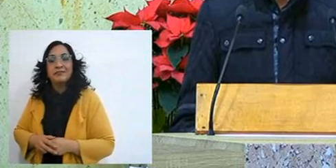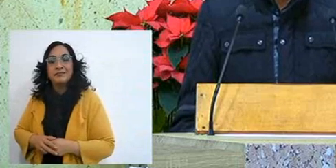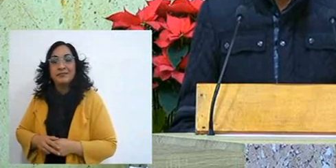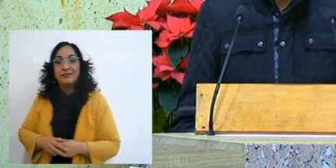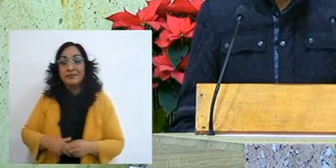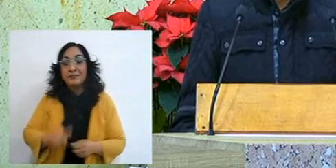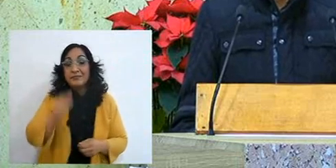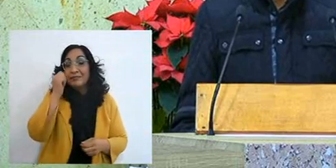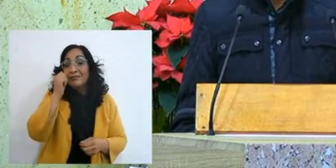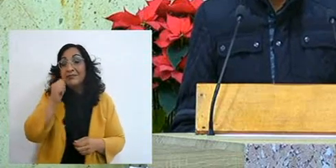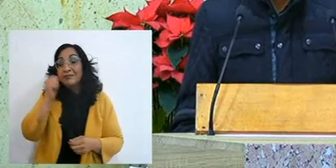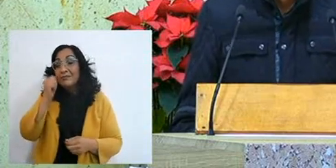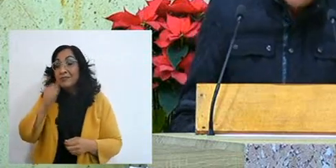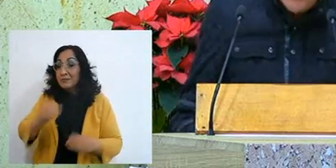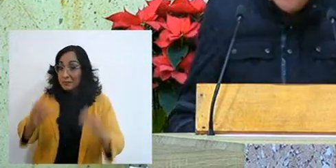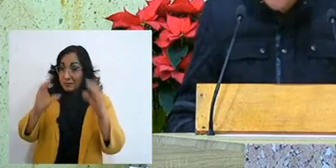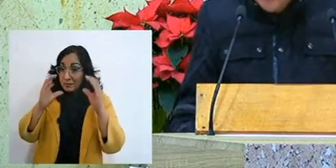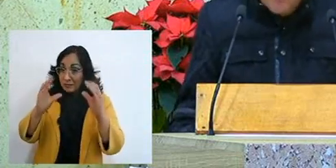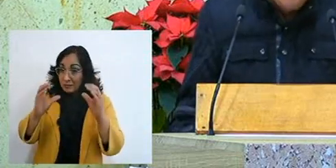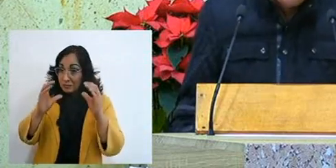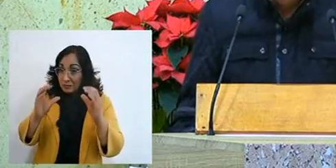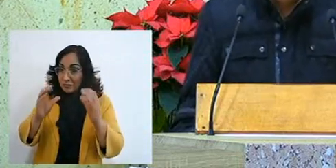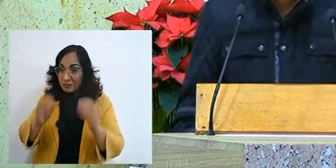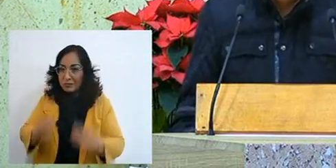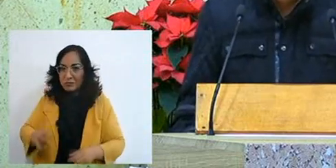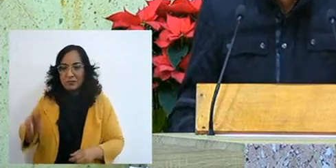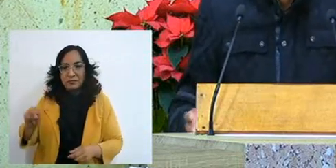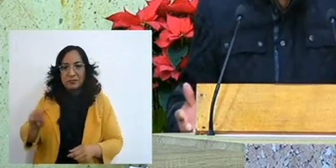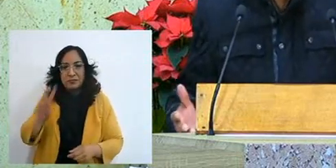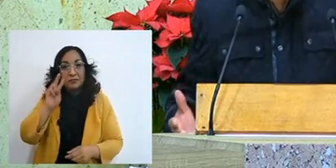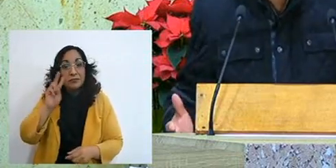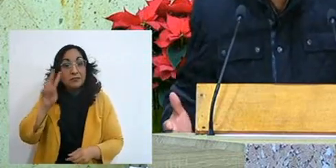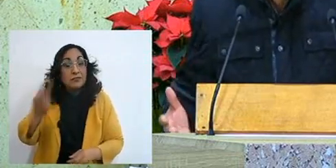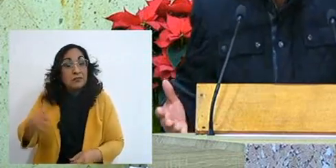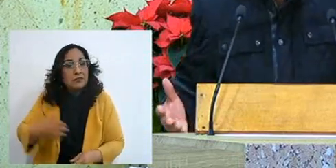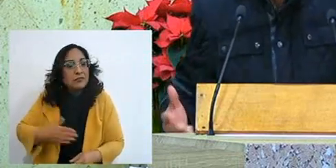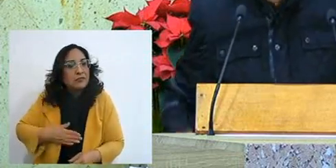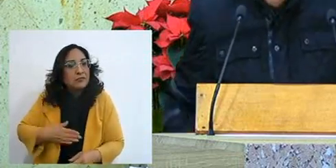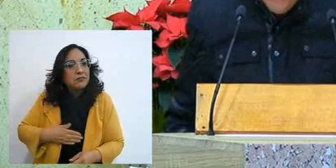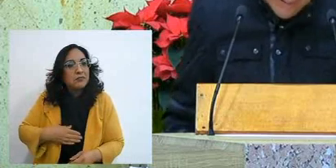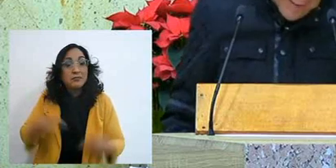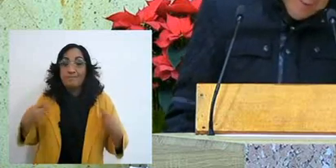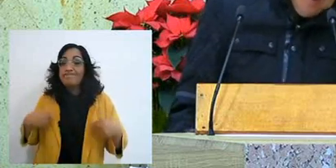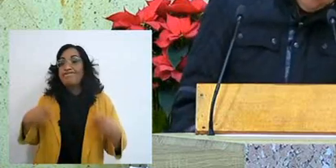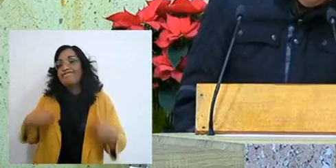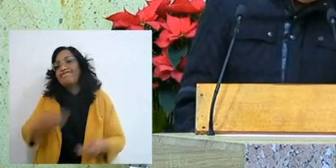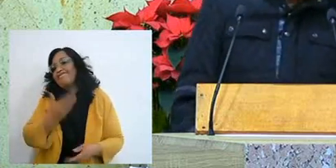It was always taking care of myself, keeping myself from being seen, but,